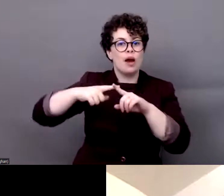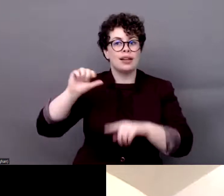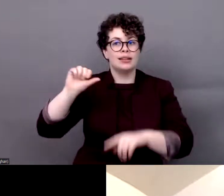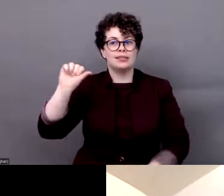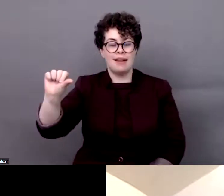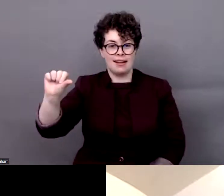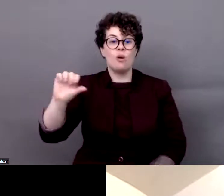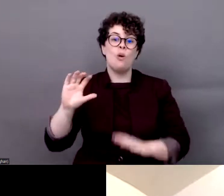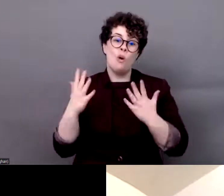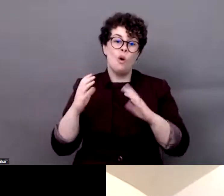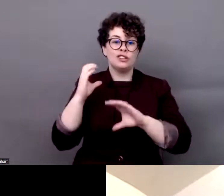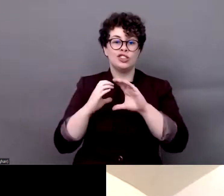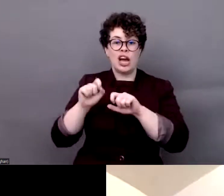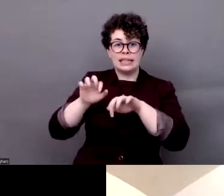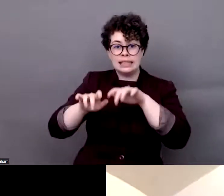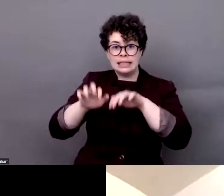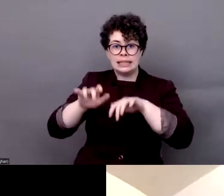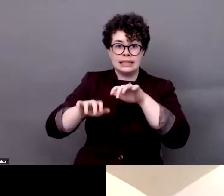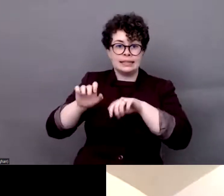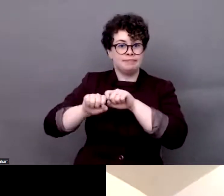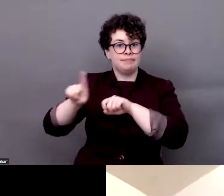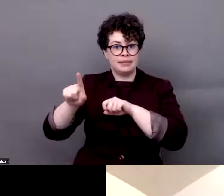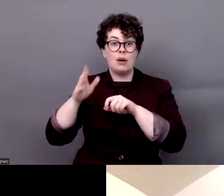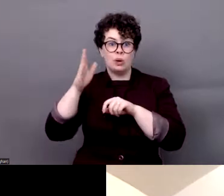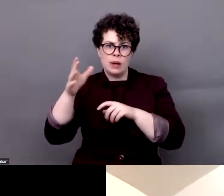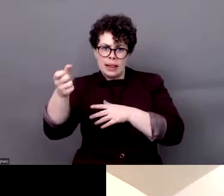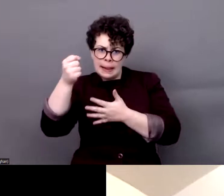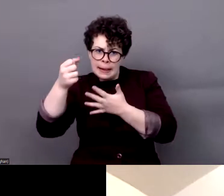them in the chat and we will try to get some